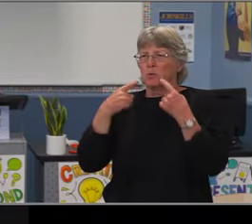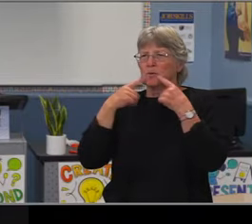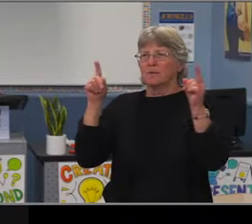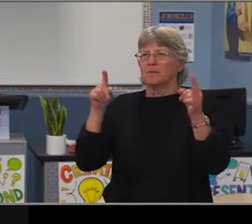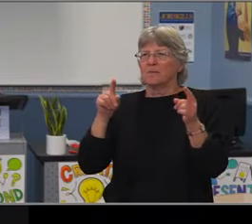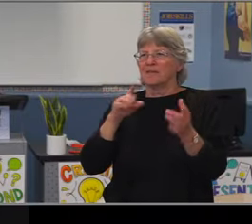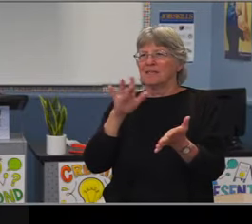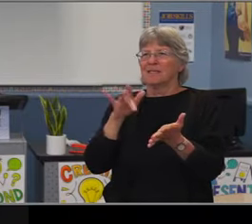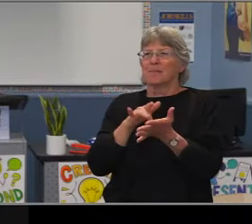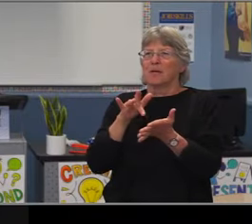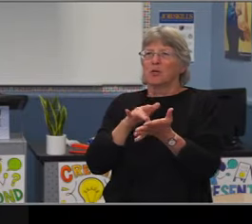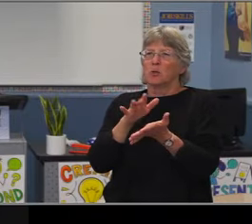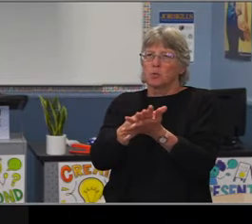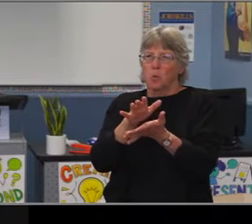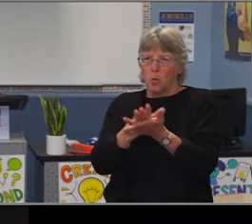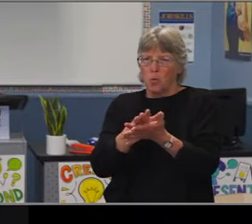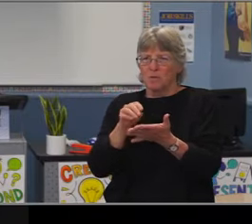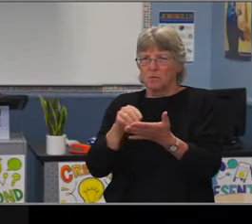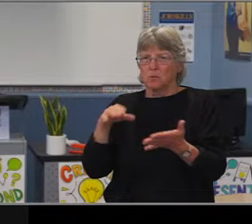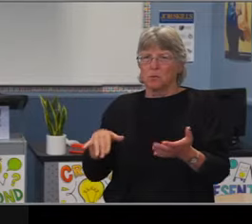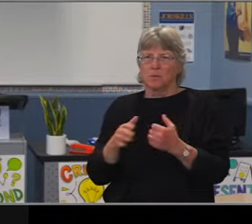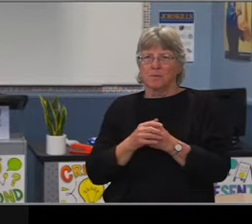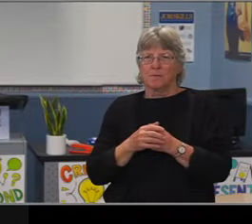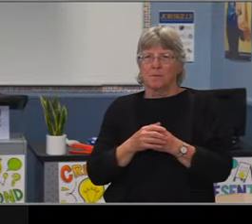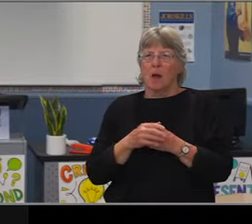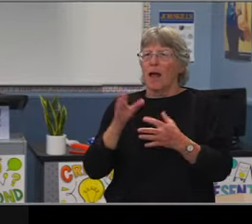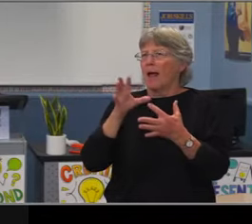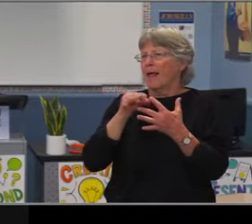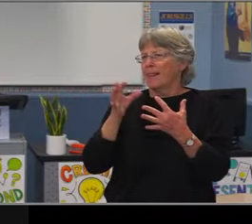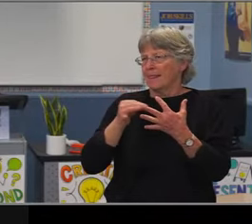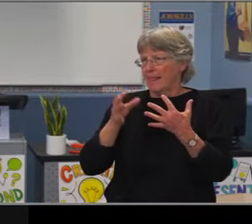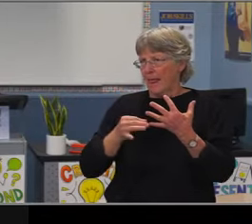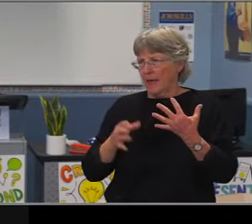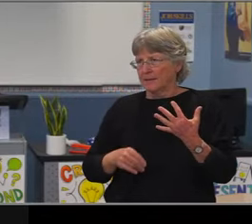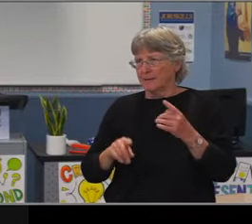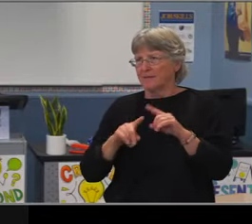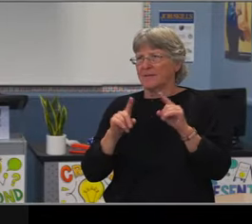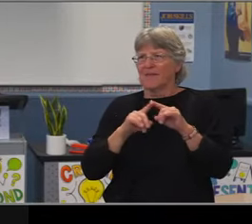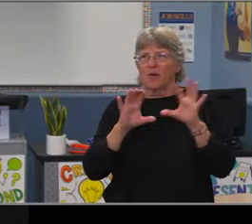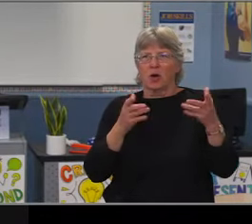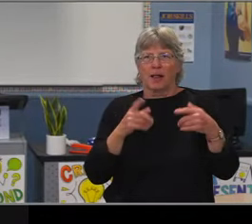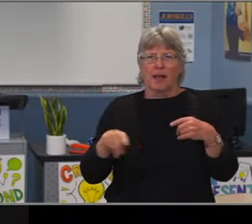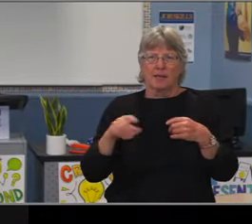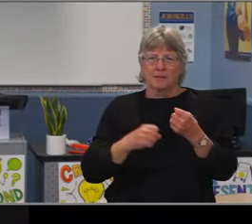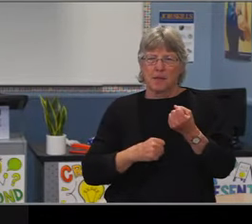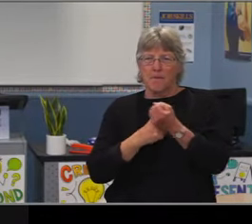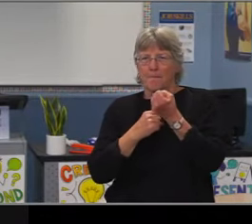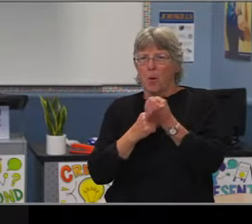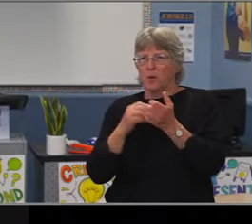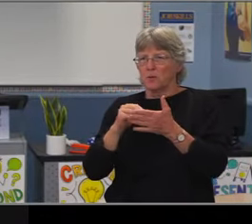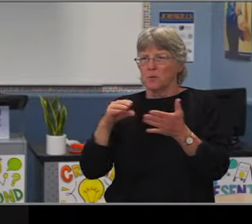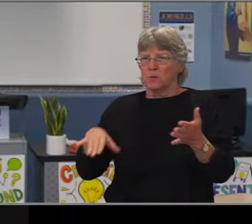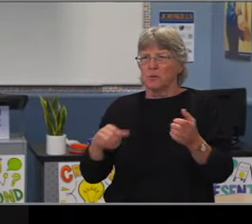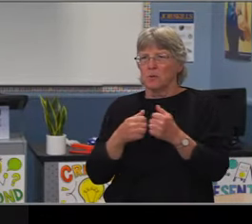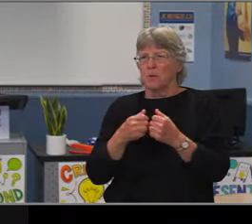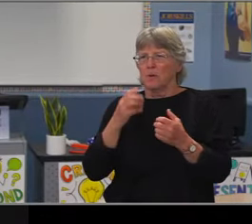Most of our schools have a slightly larger enrollments with three sections of each and then Cubberly once again, being the largest